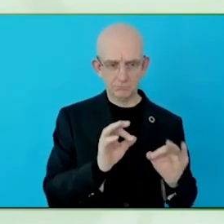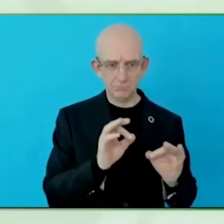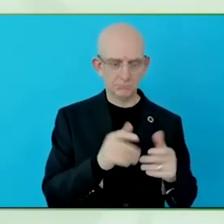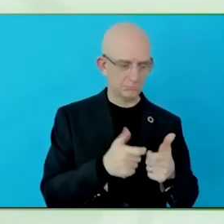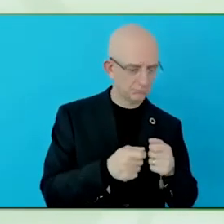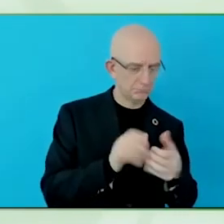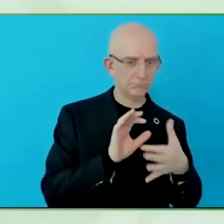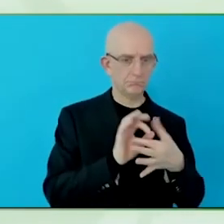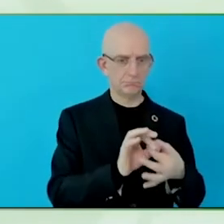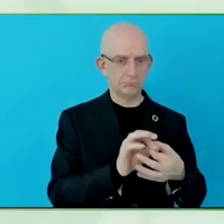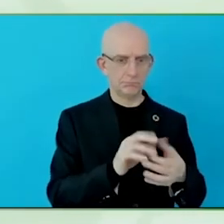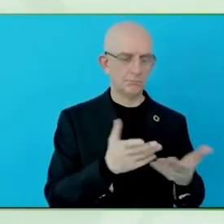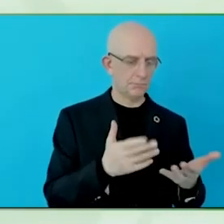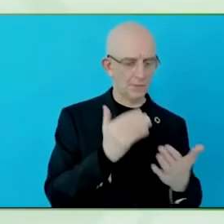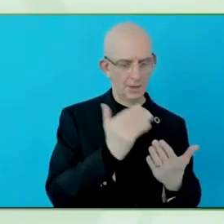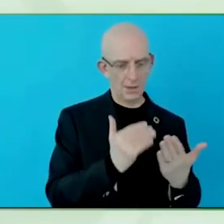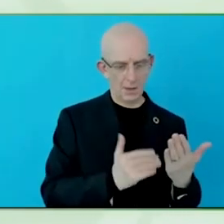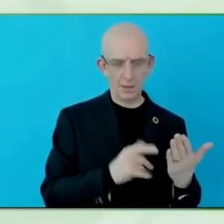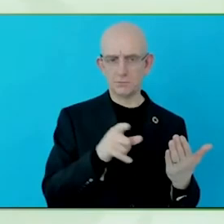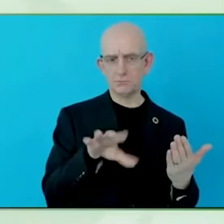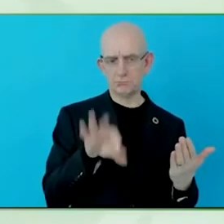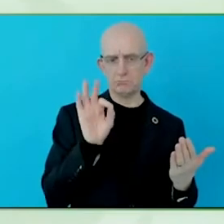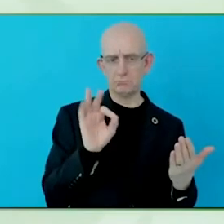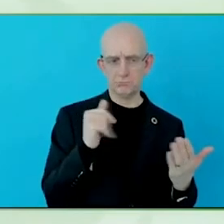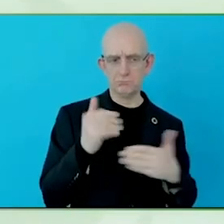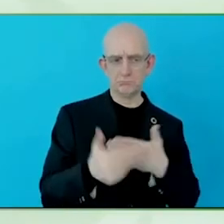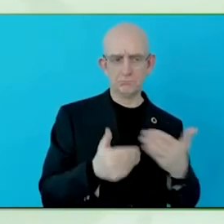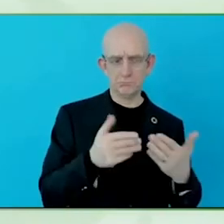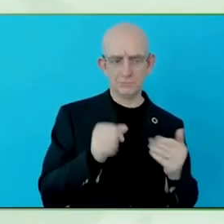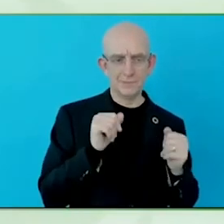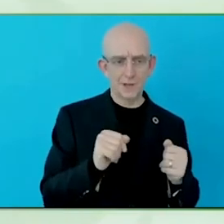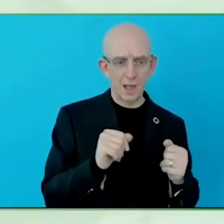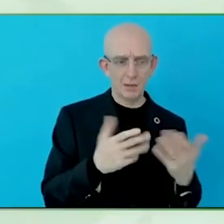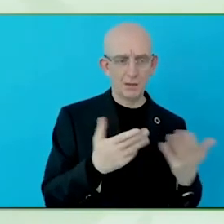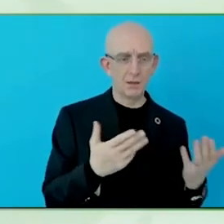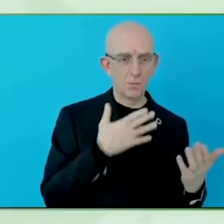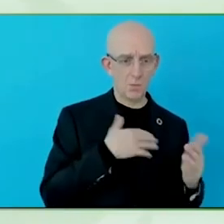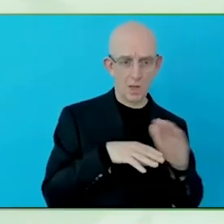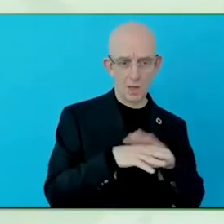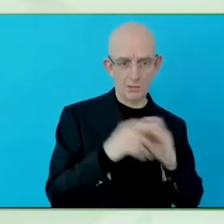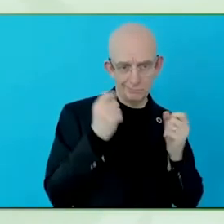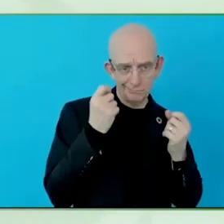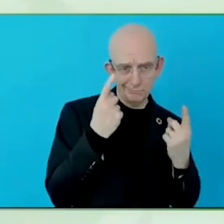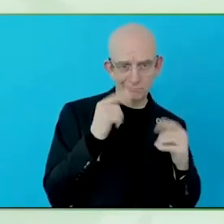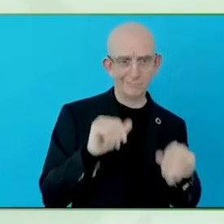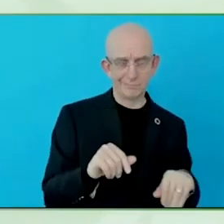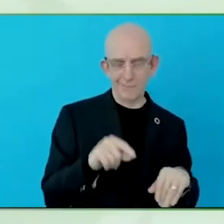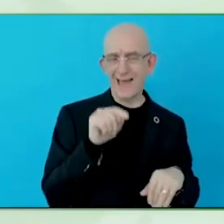Being able to communicate not only with our employees about the